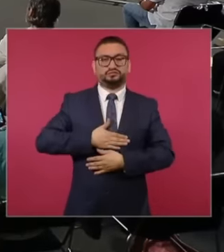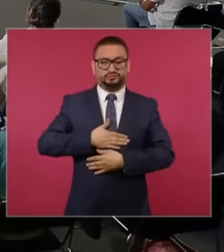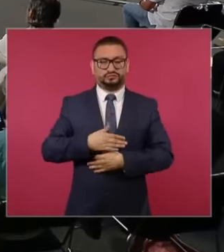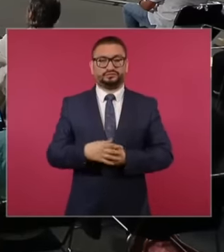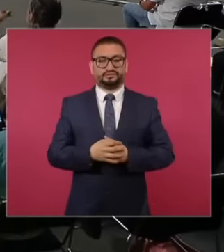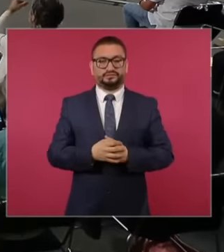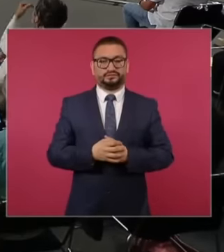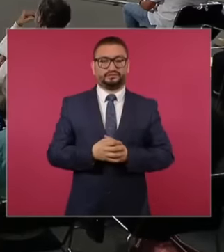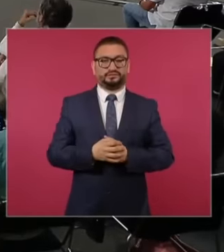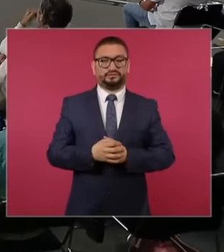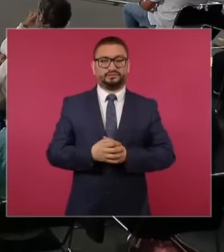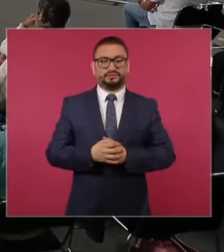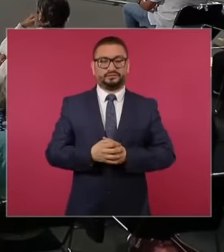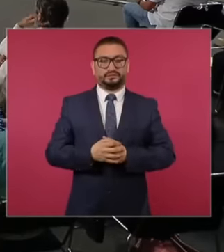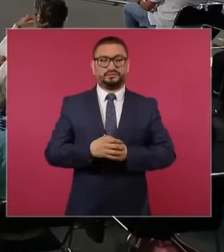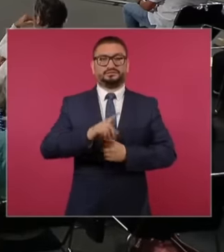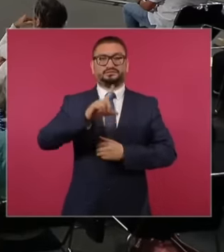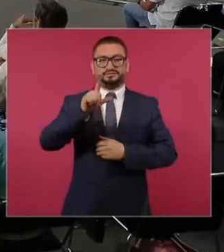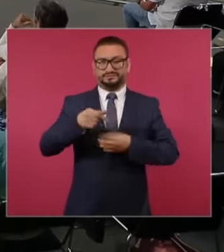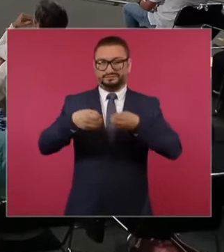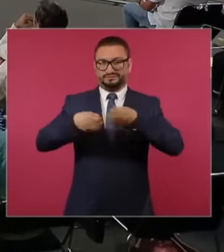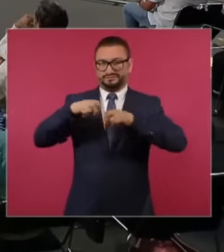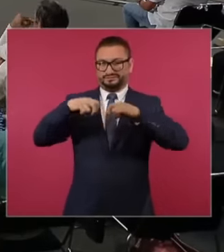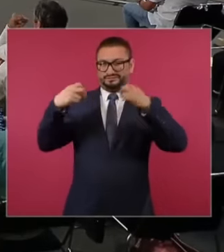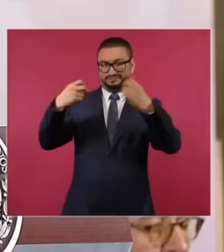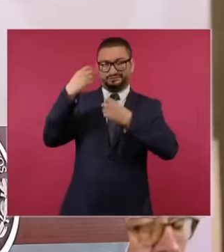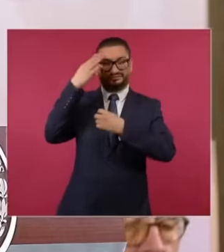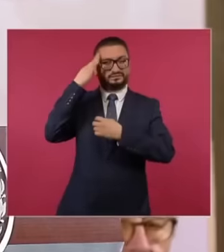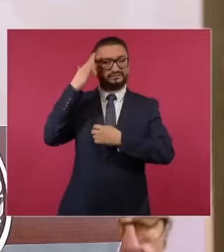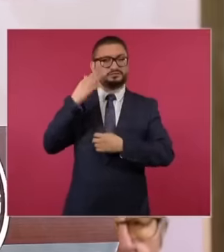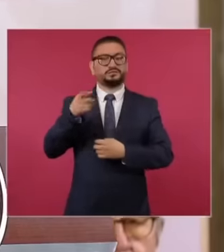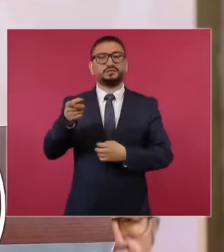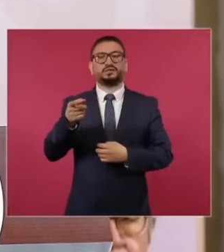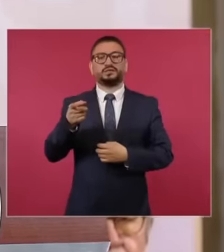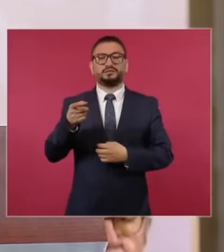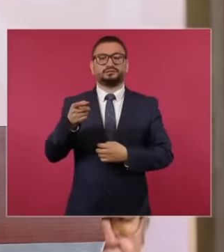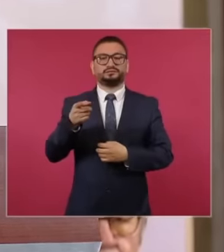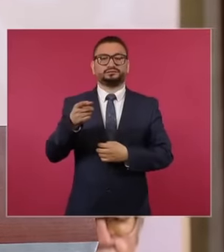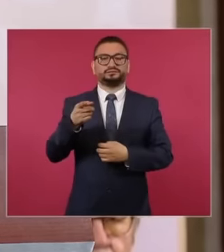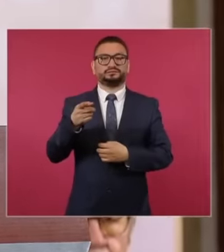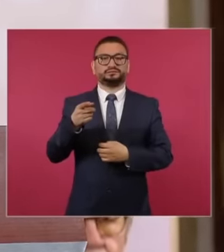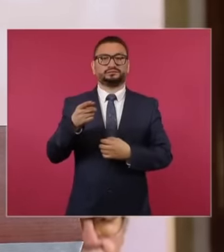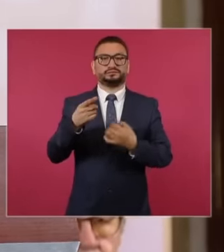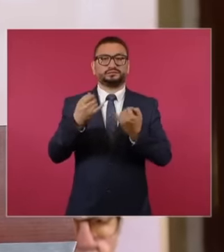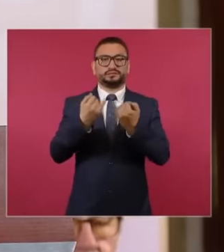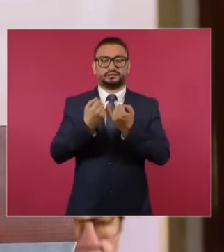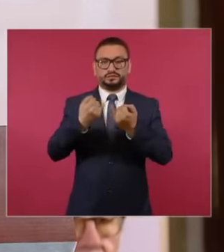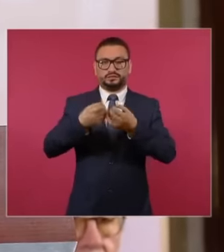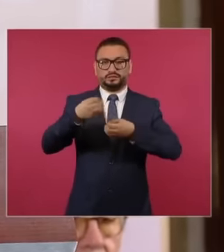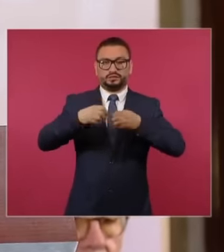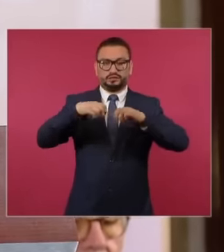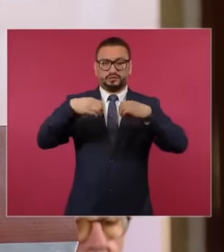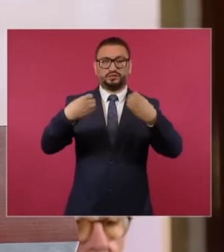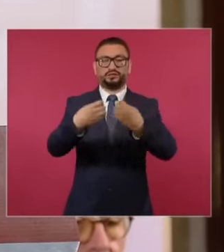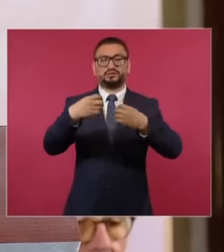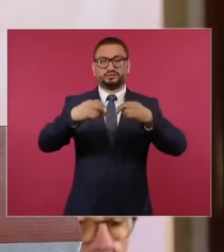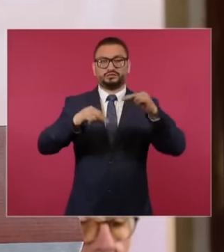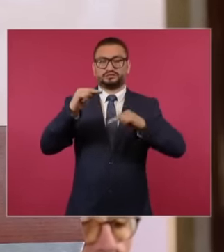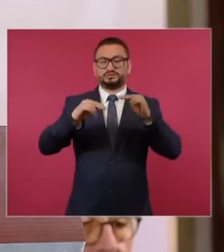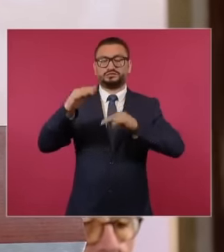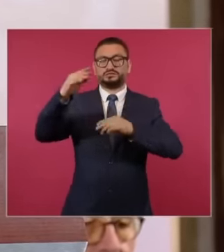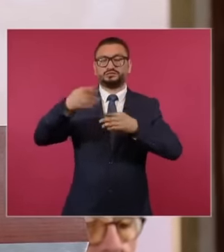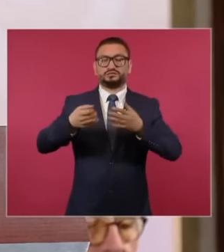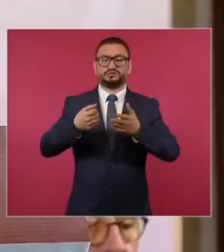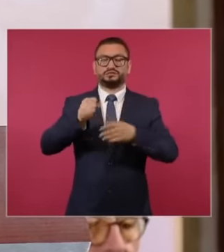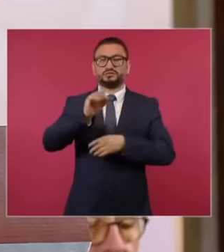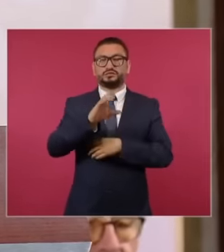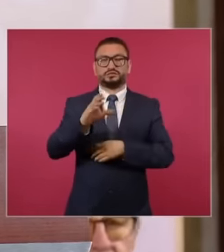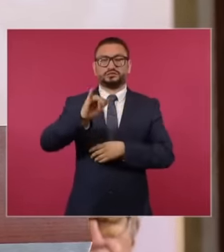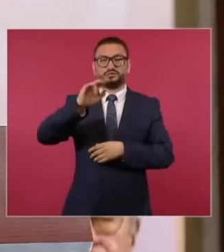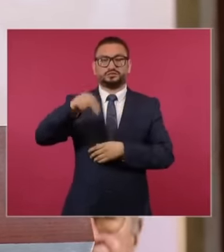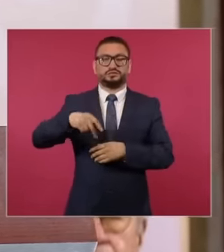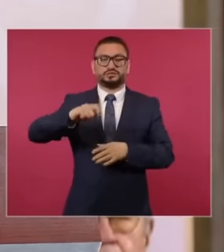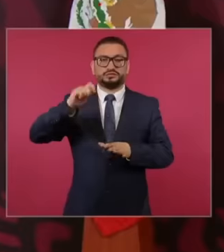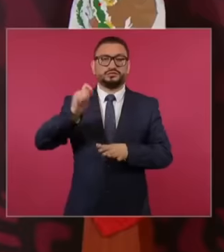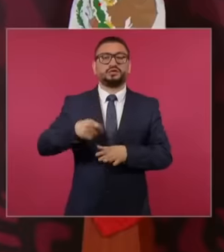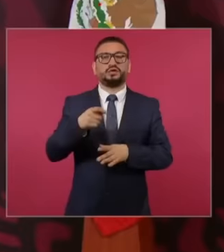and then the ministers, I mean the magistrates and then the ministers of the court in matters that have